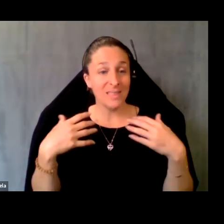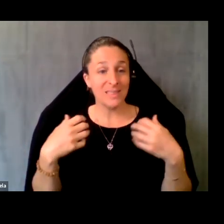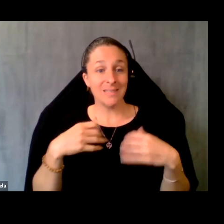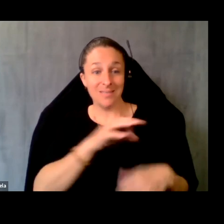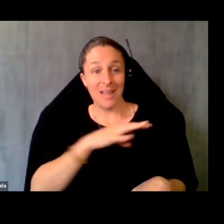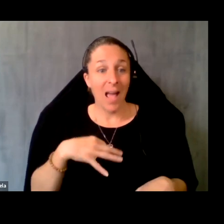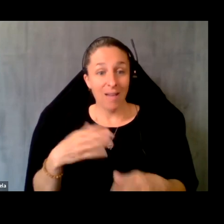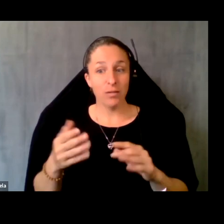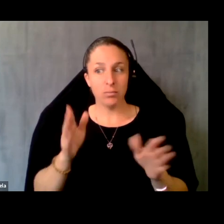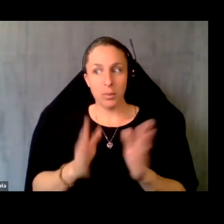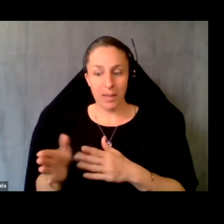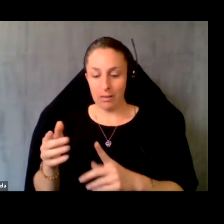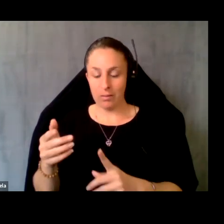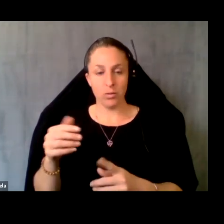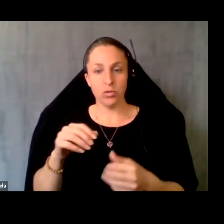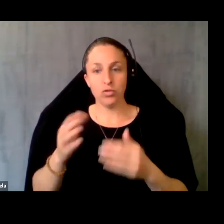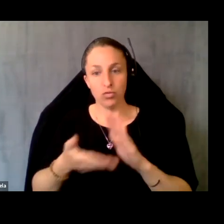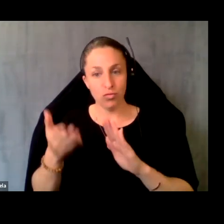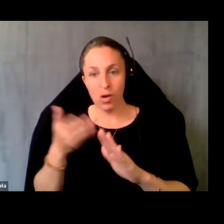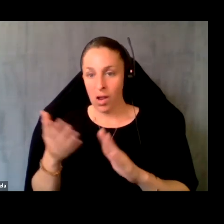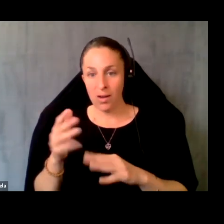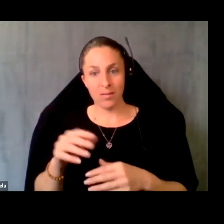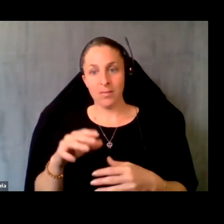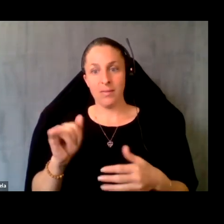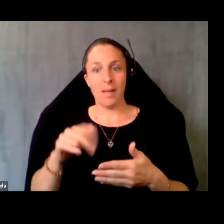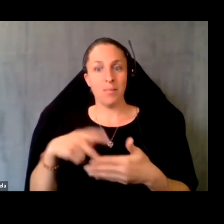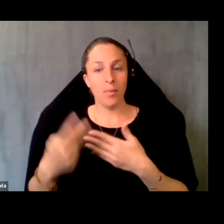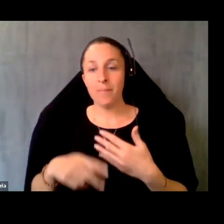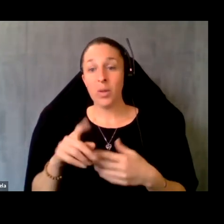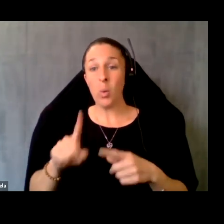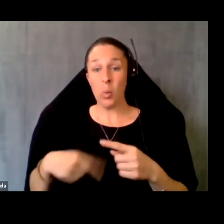digital health programs when the Co. When Covid pandemic really started, and they didn't have